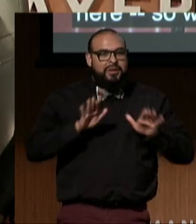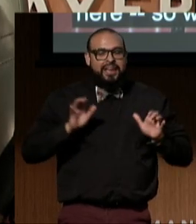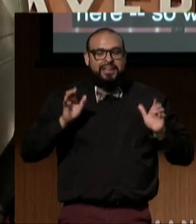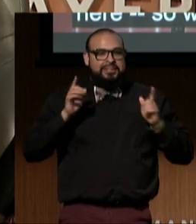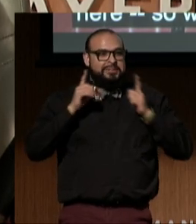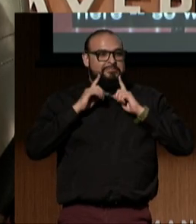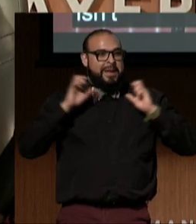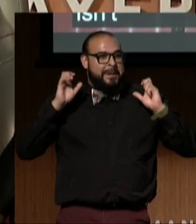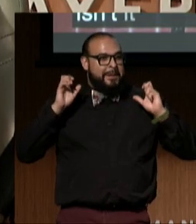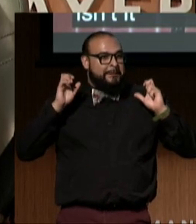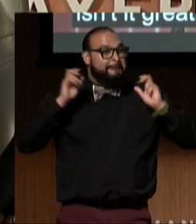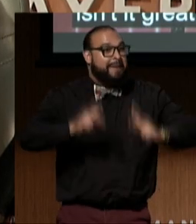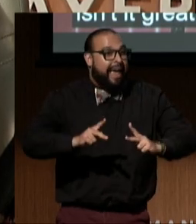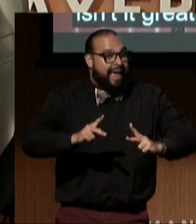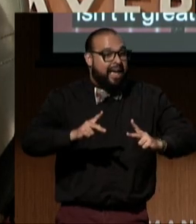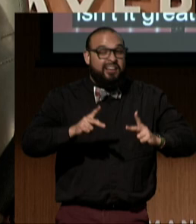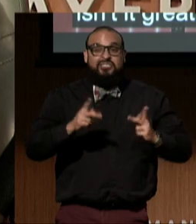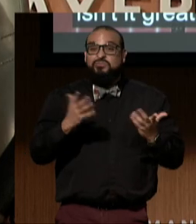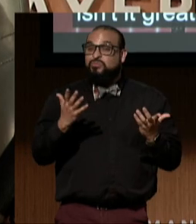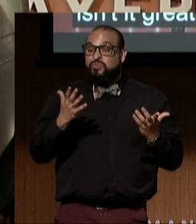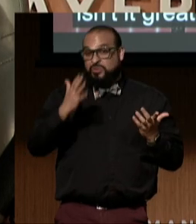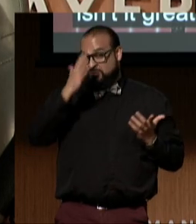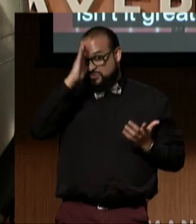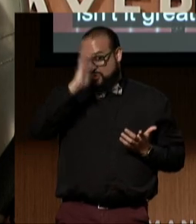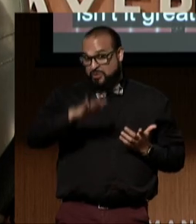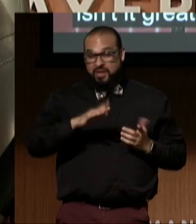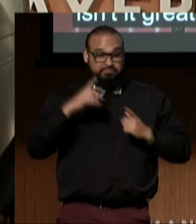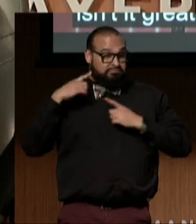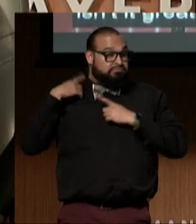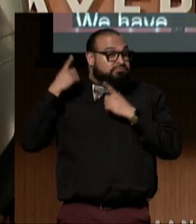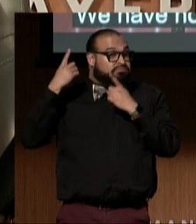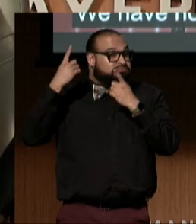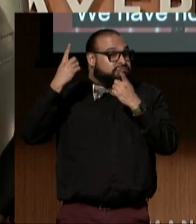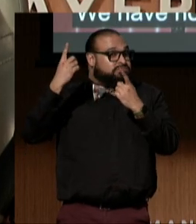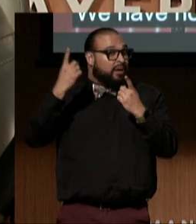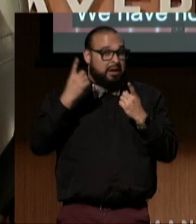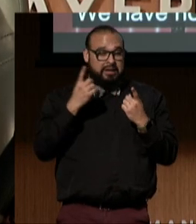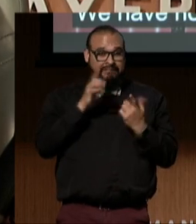We have not been in person with this gala,